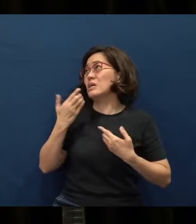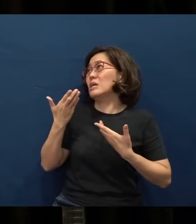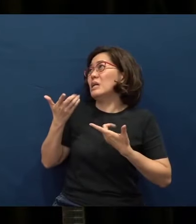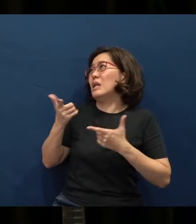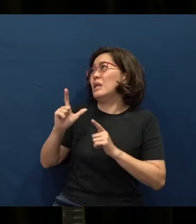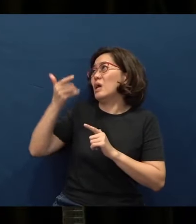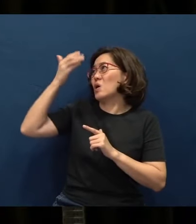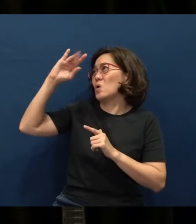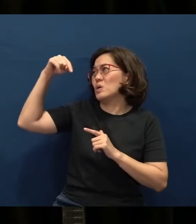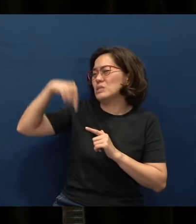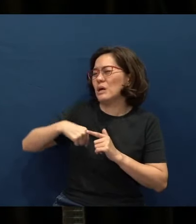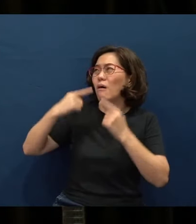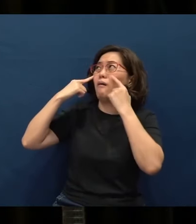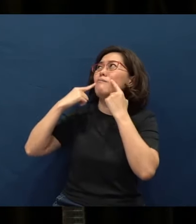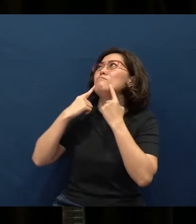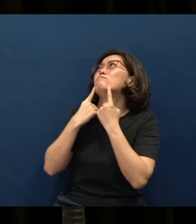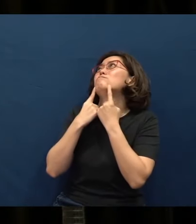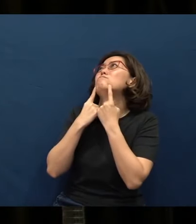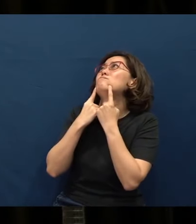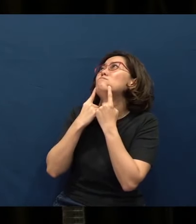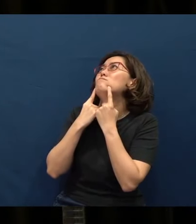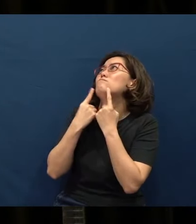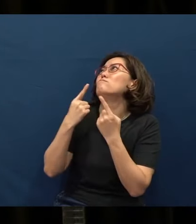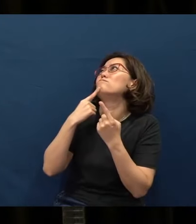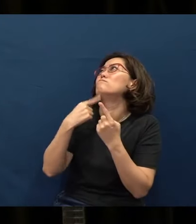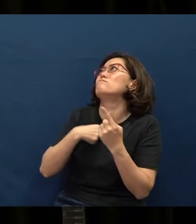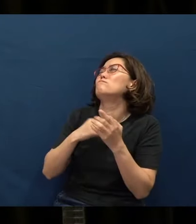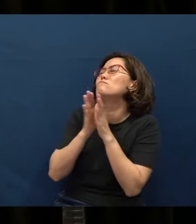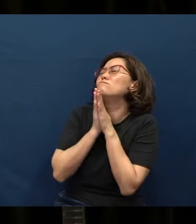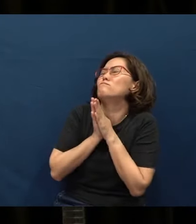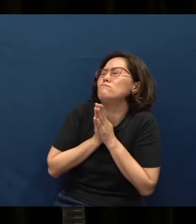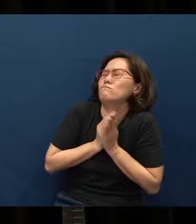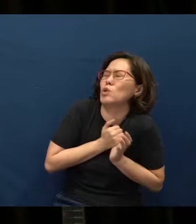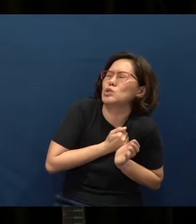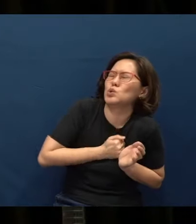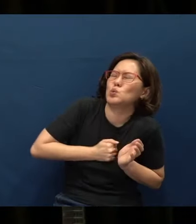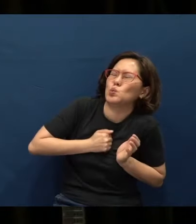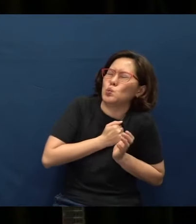I cried before the Lord and said, “God, I'm sorry that I even spoke such words.”